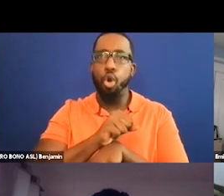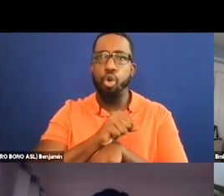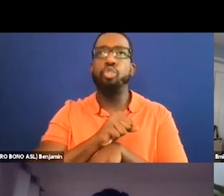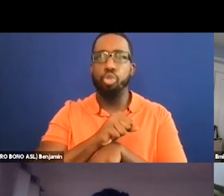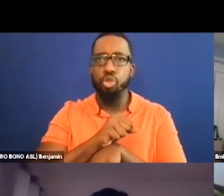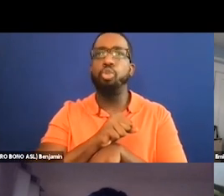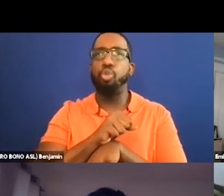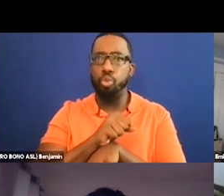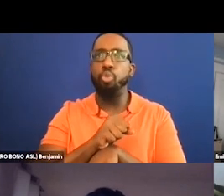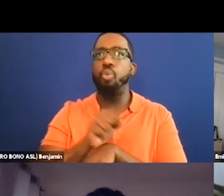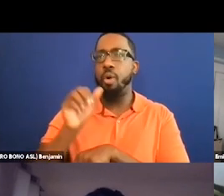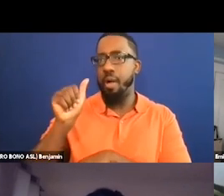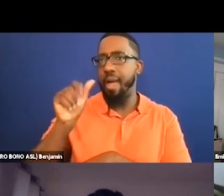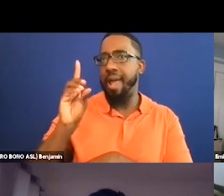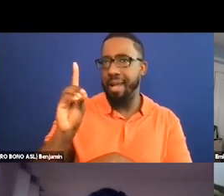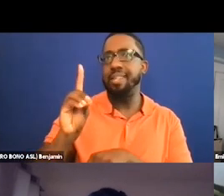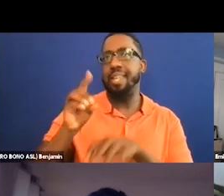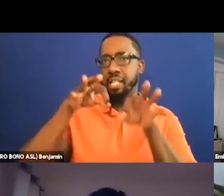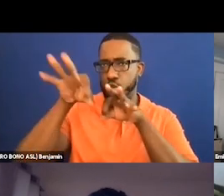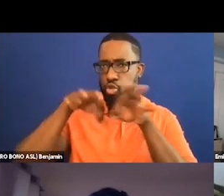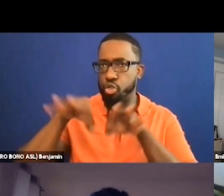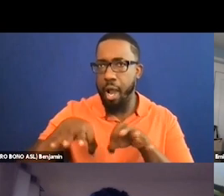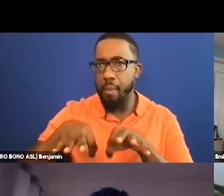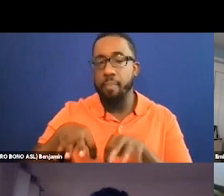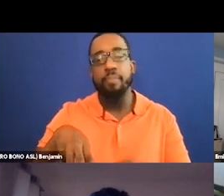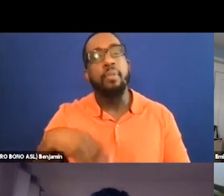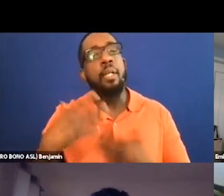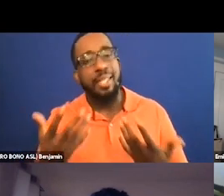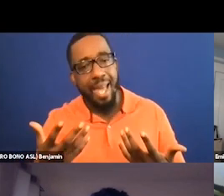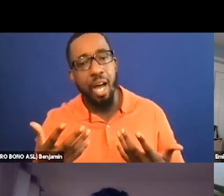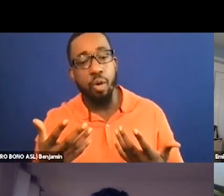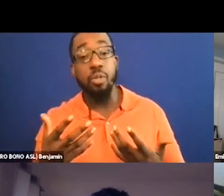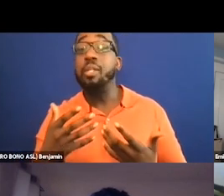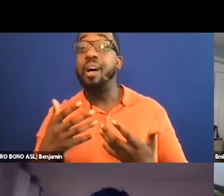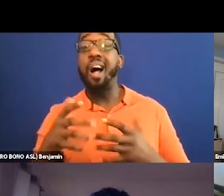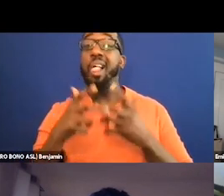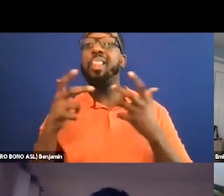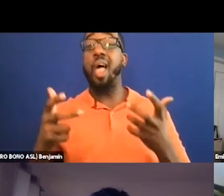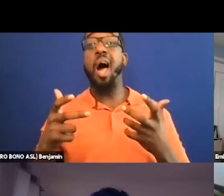described. Now, yes, unfortunately tons of film makers check that box and they have no idea what that means so then we